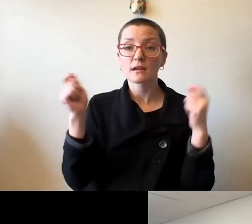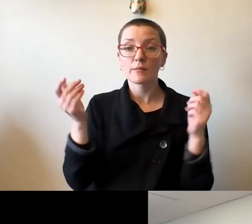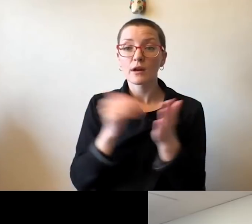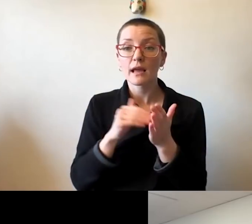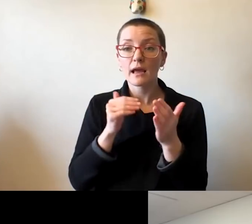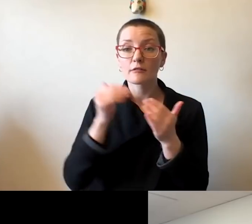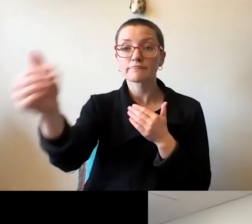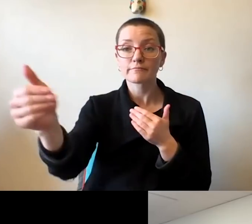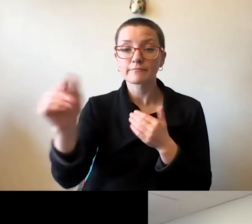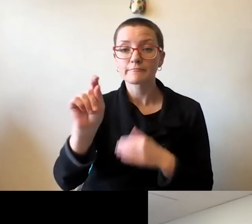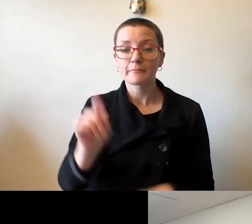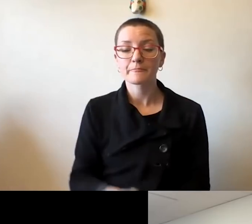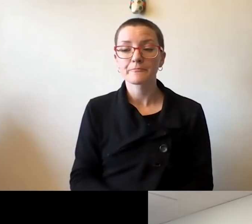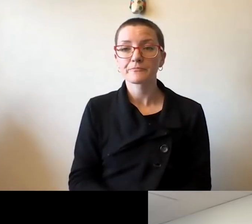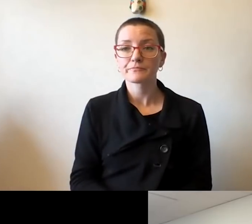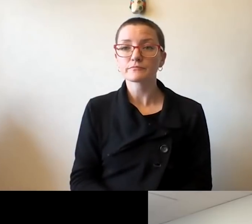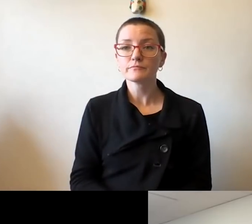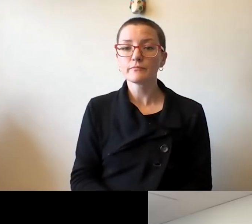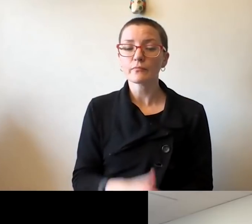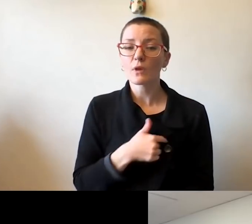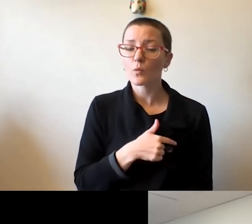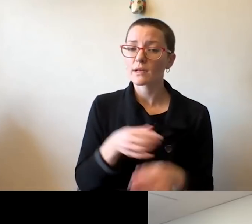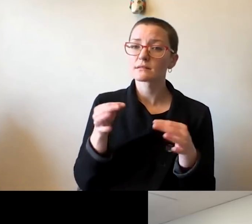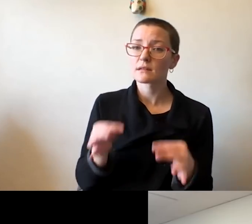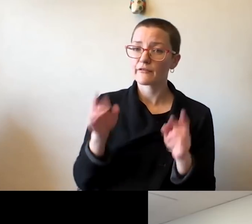Robert J. Jones: Well, we certainly hope that there will be at some point.